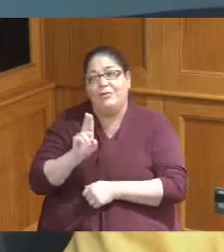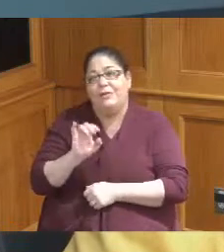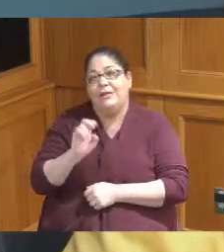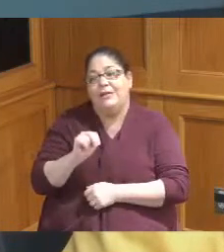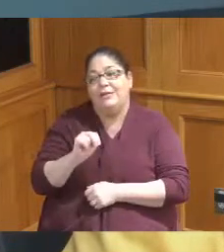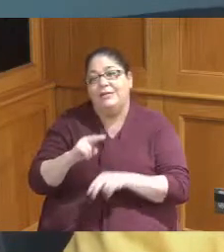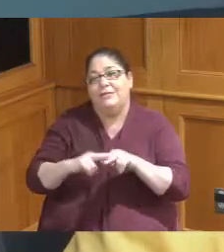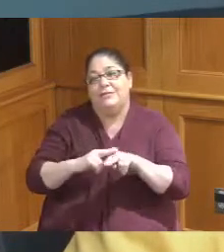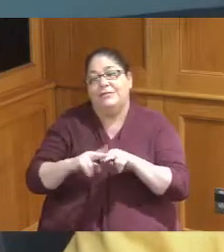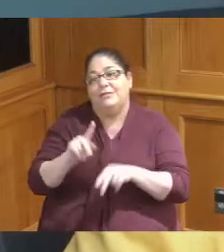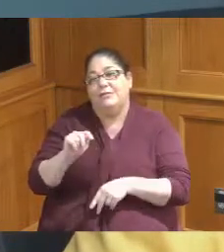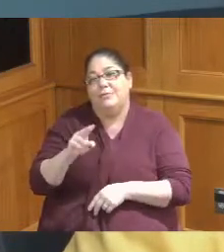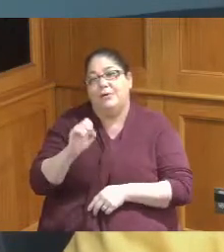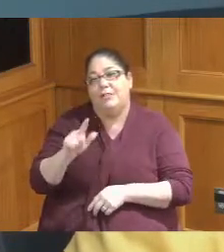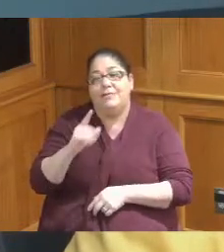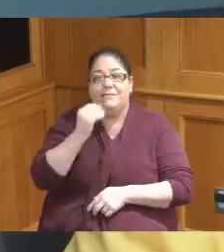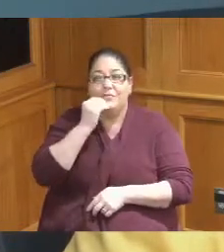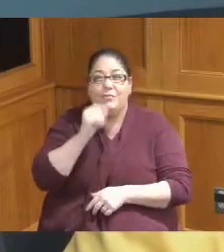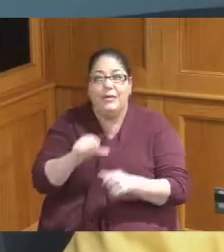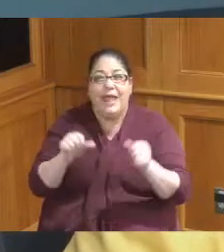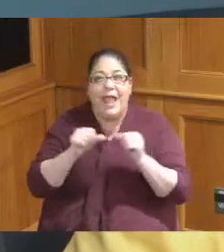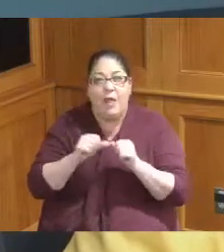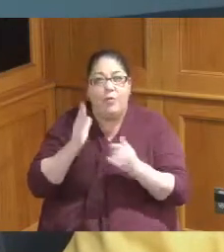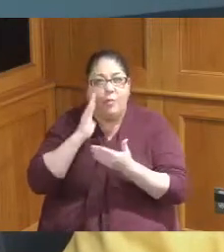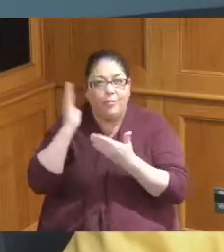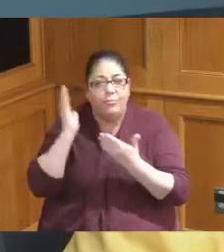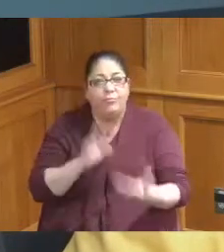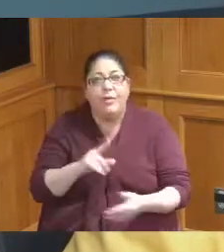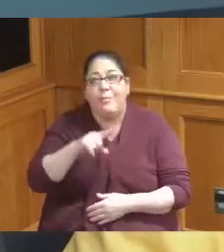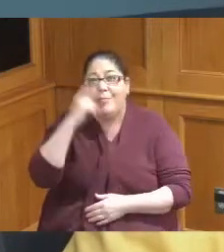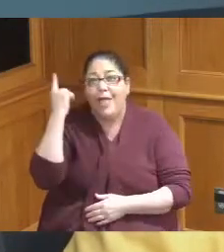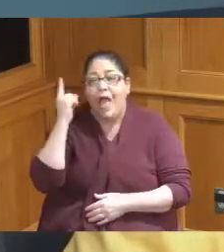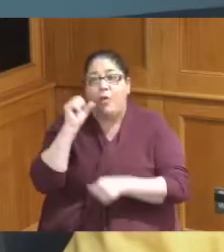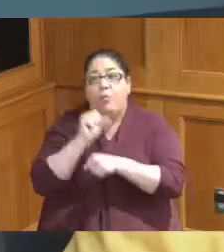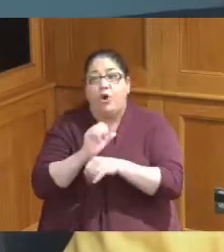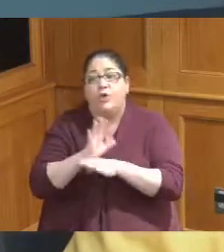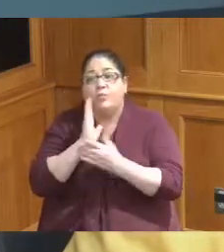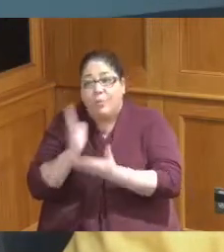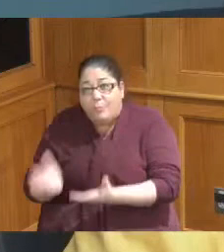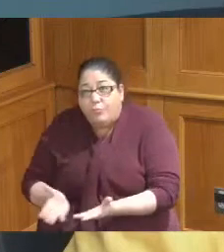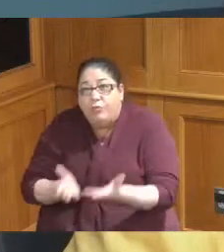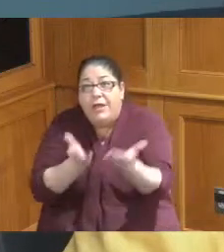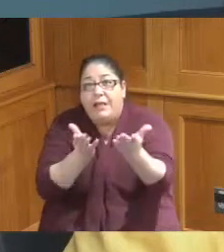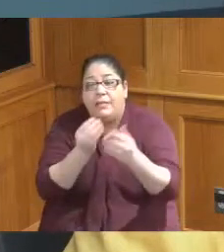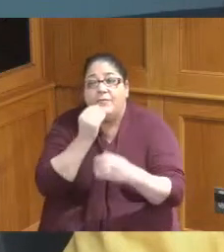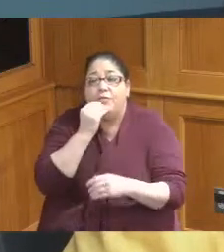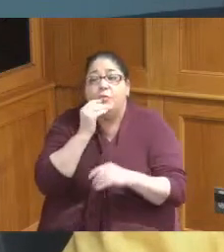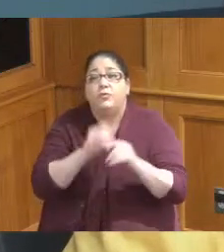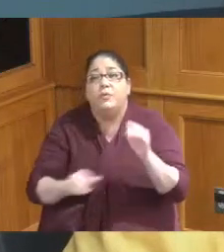and they would bring the black workers would bring the food up for everybody at the top floors but